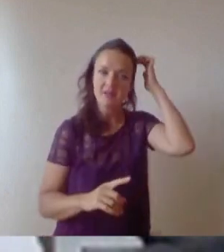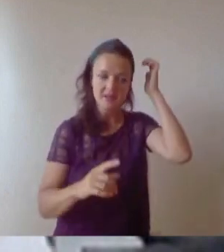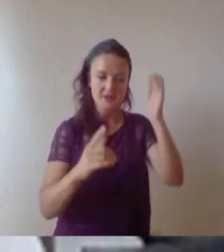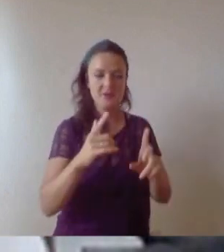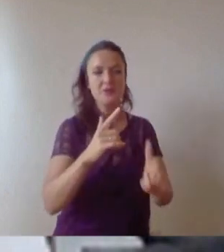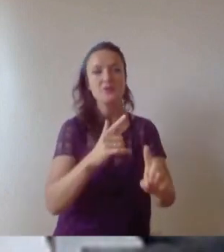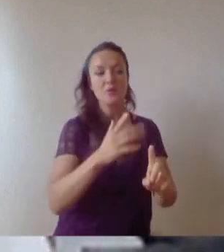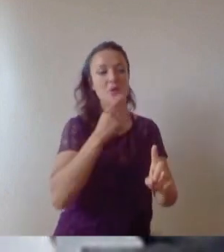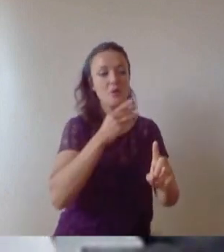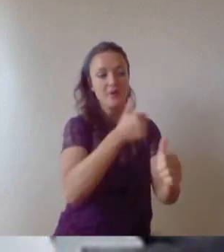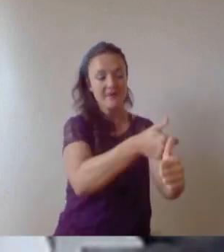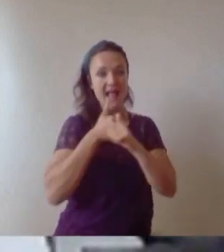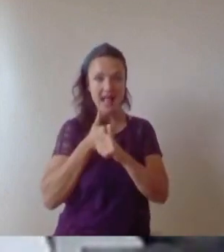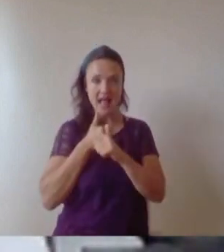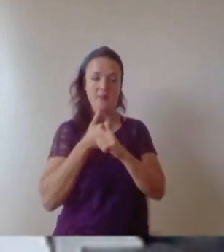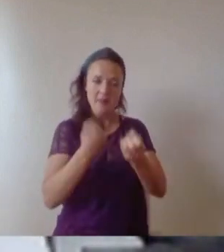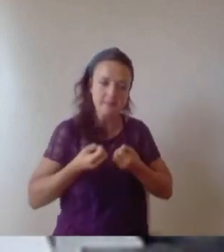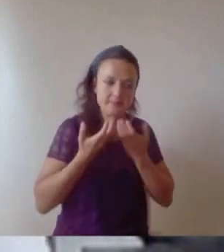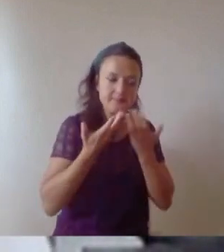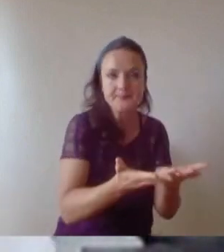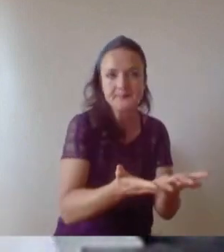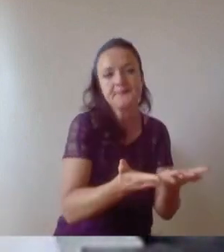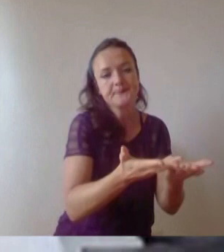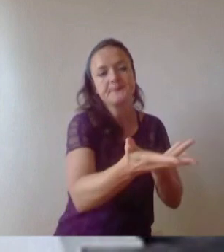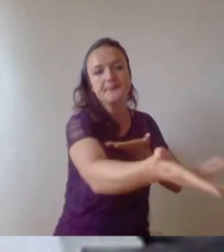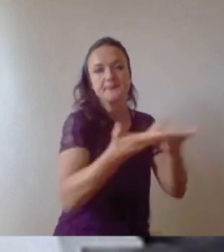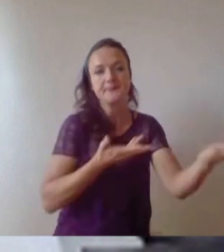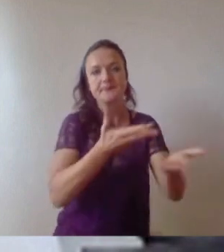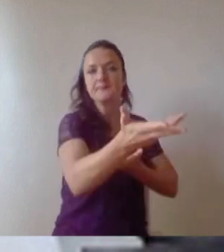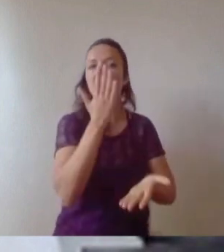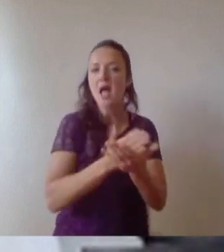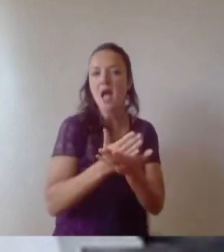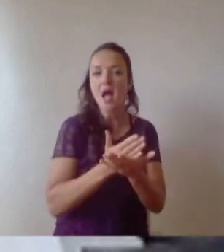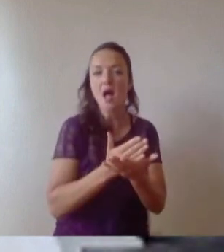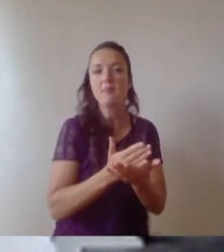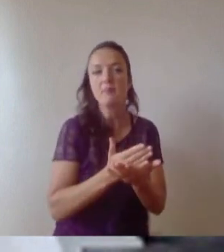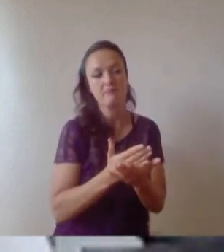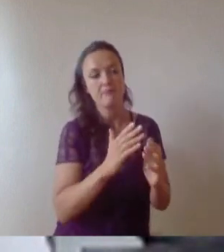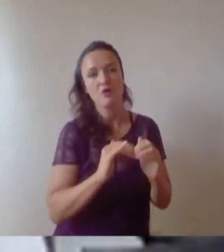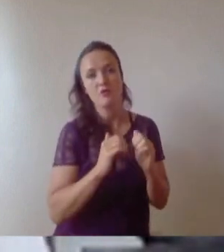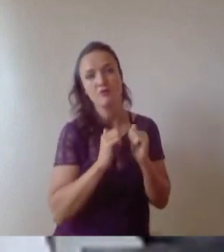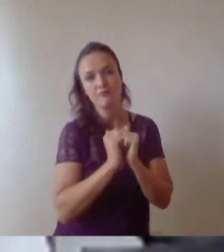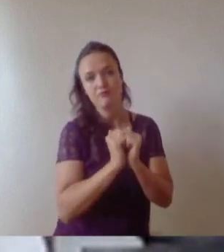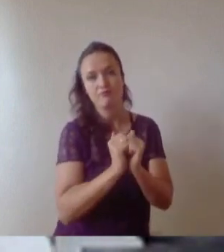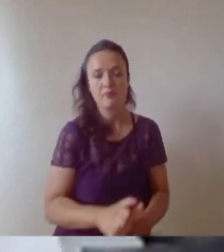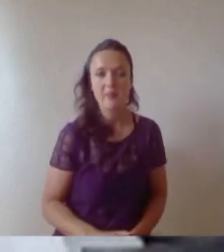put in, the more you can get back and it's really rewarding. And to sound really cheesy, but enjoy the moment today.